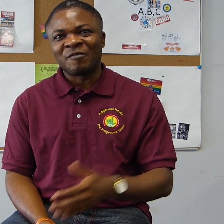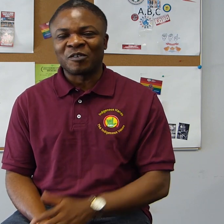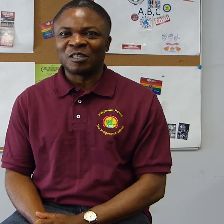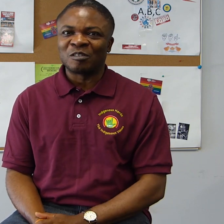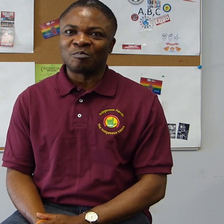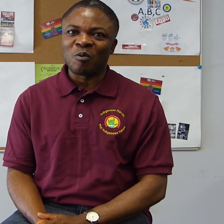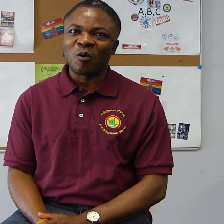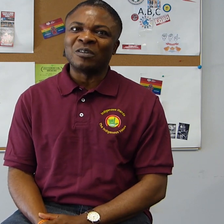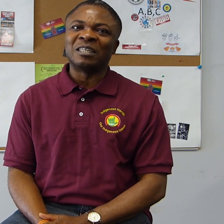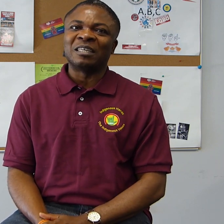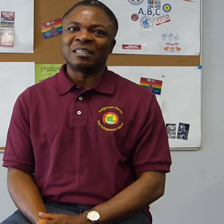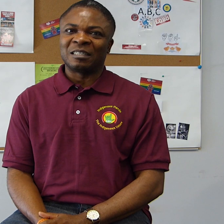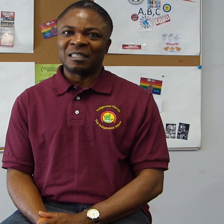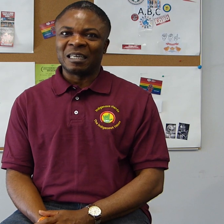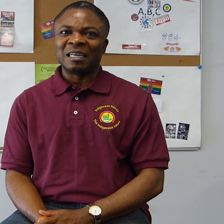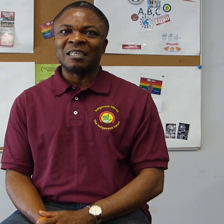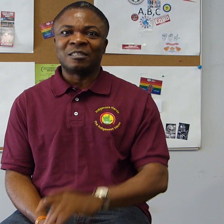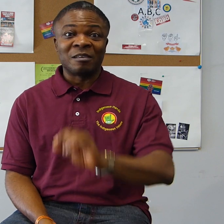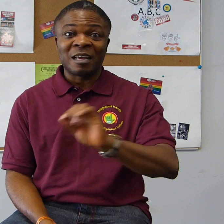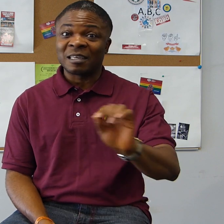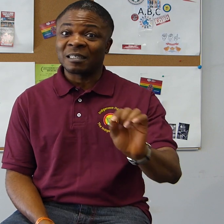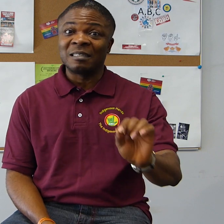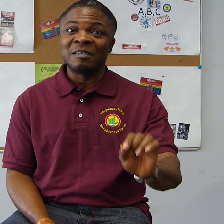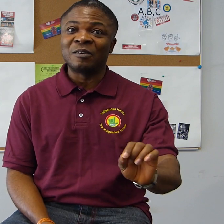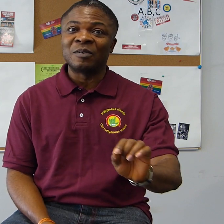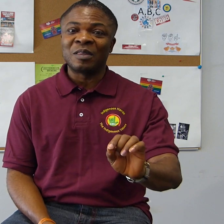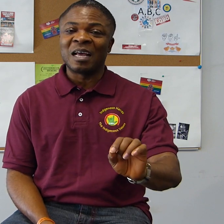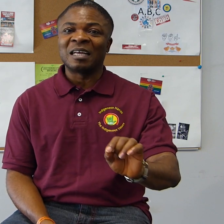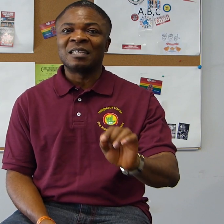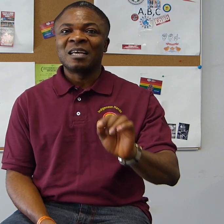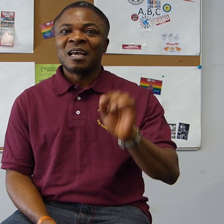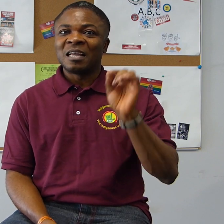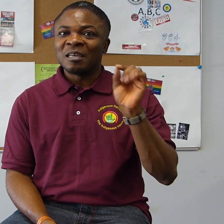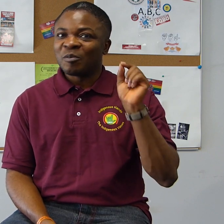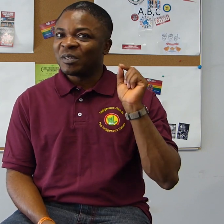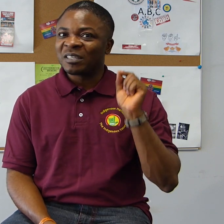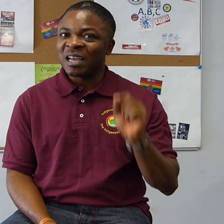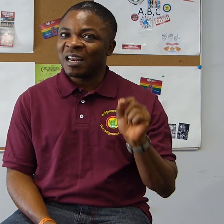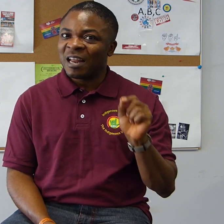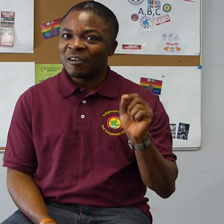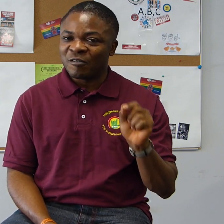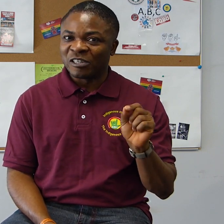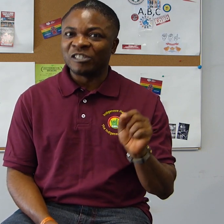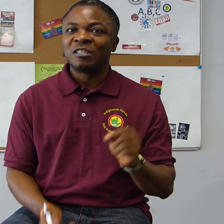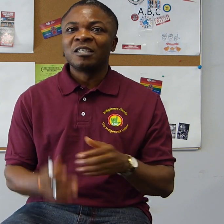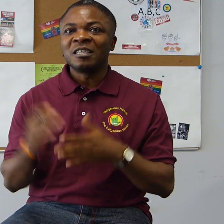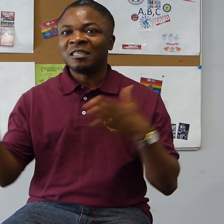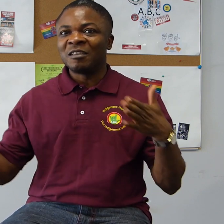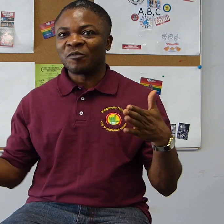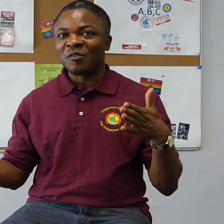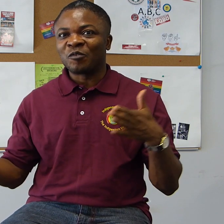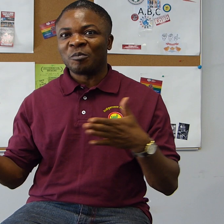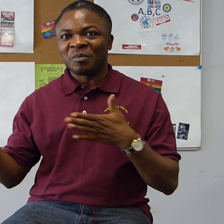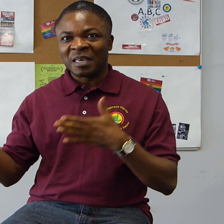emphasis upon today is to let us know that Adamorobe Signed Language is different from